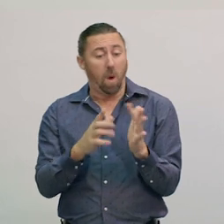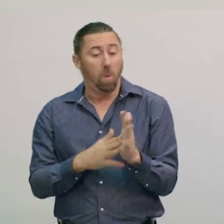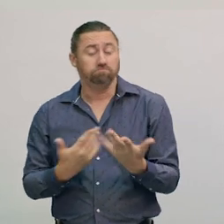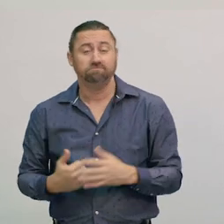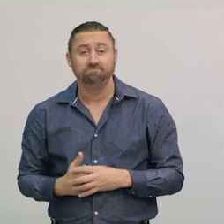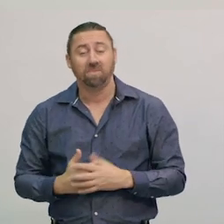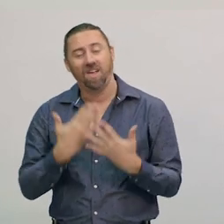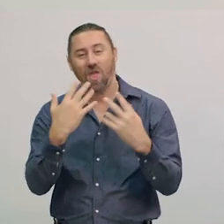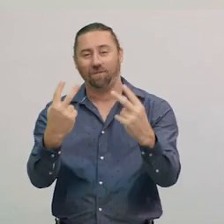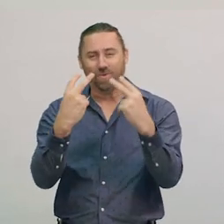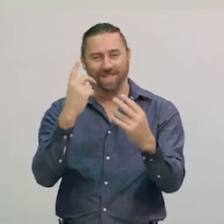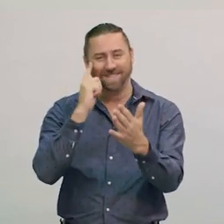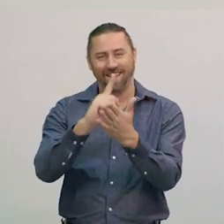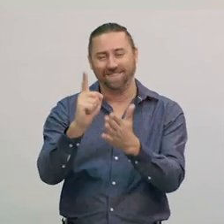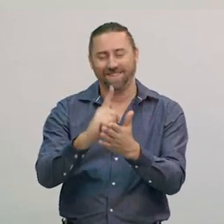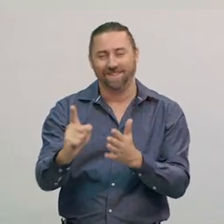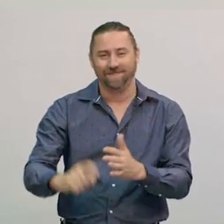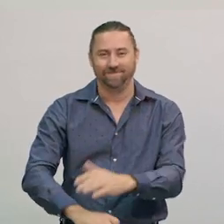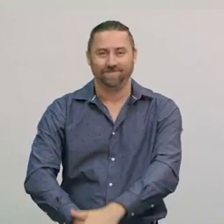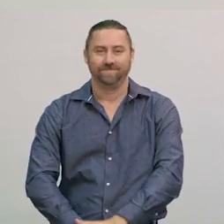Thanks for watching. See you next time!